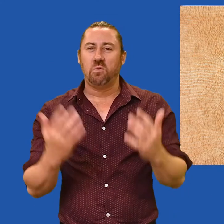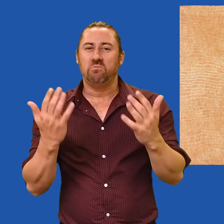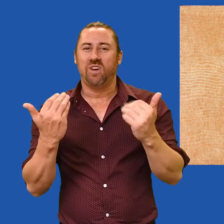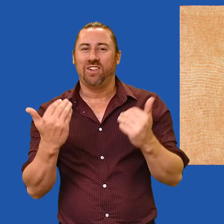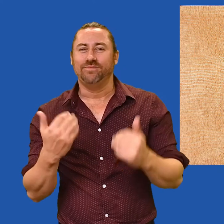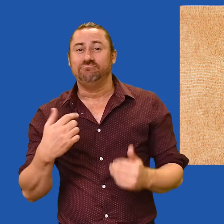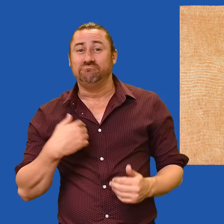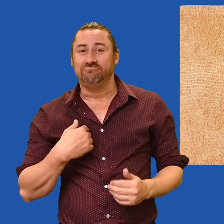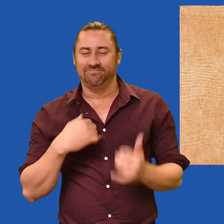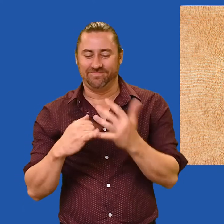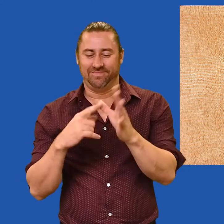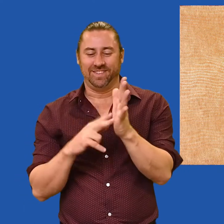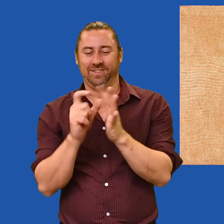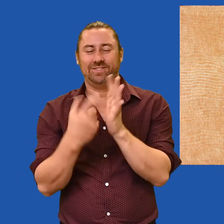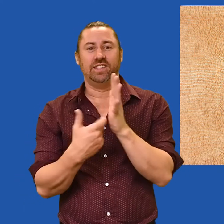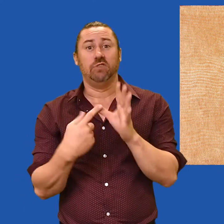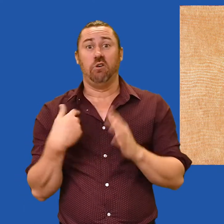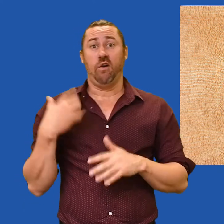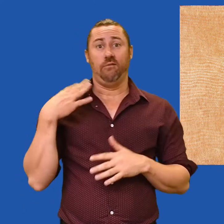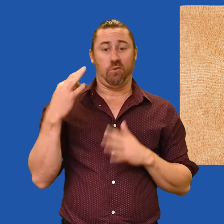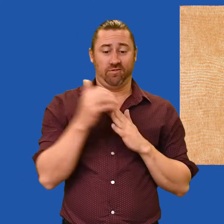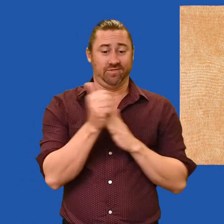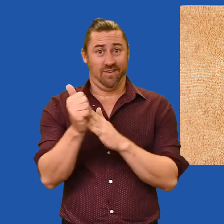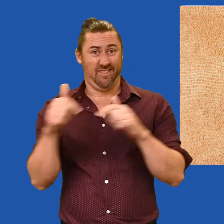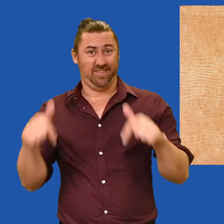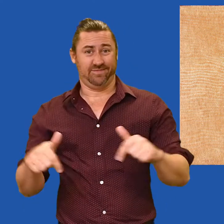Welcome, my name is Sandra.